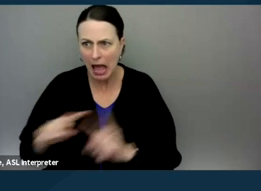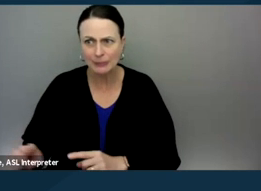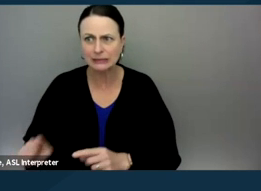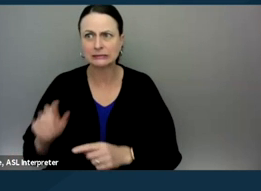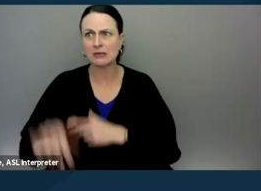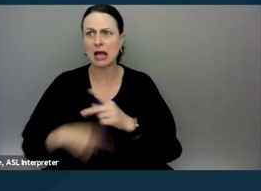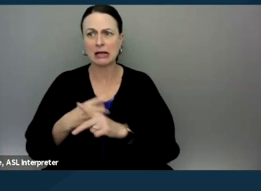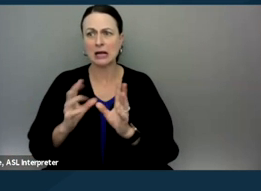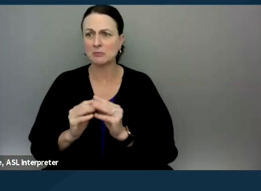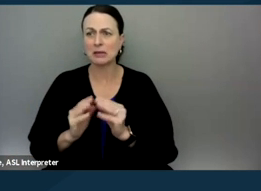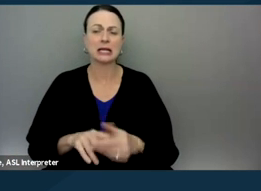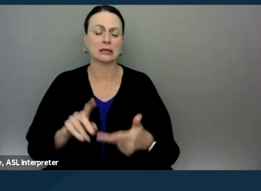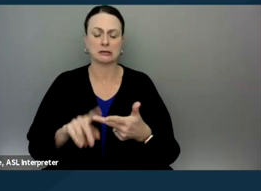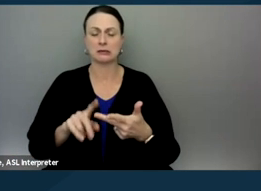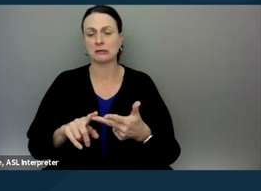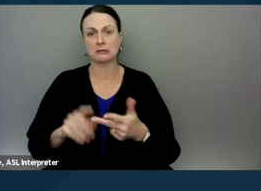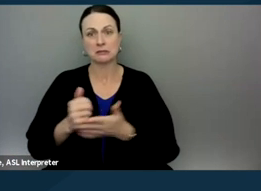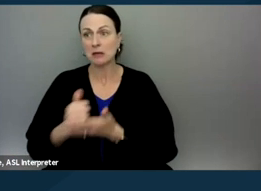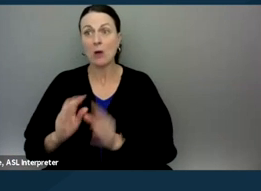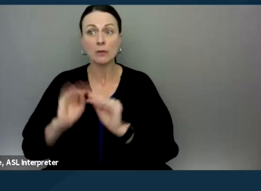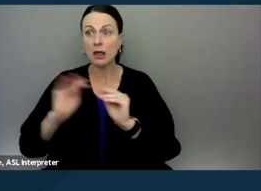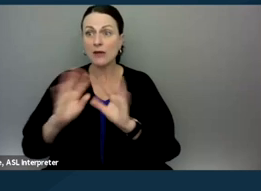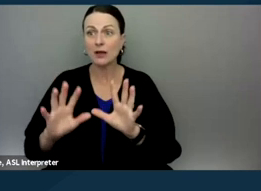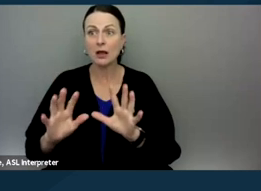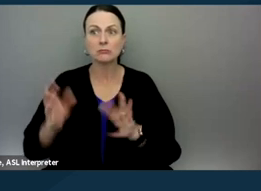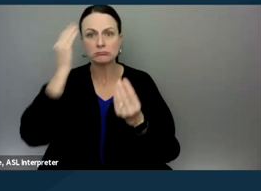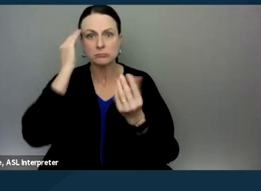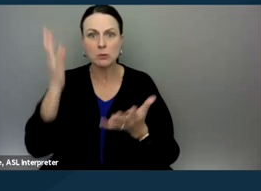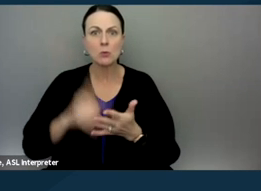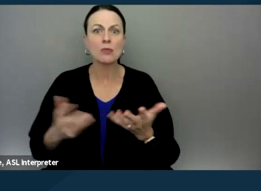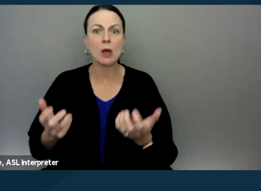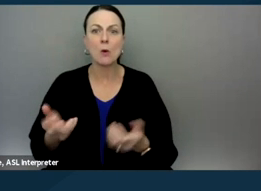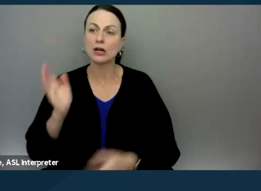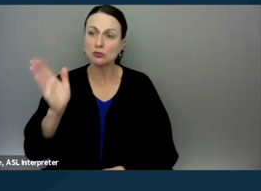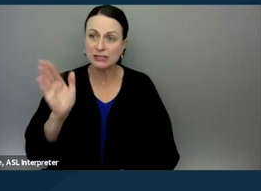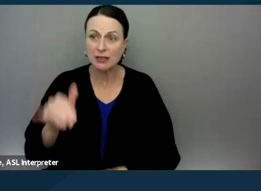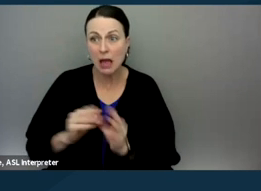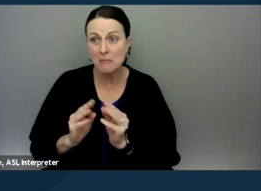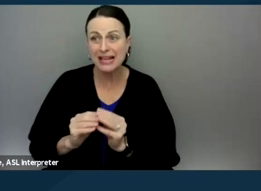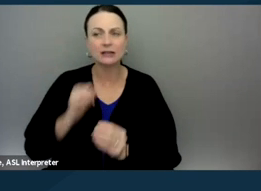help them get, clarify what information they want to present in that meeting. Not to tell them what they should present,